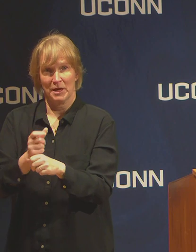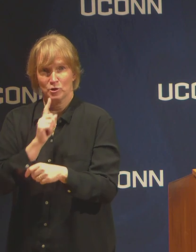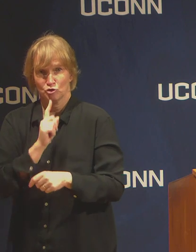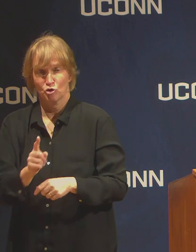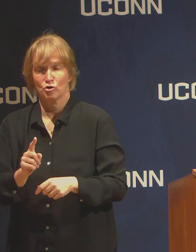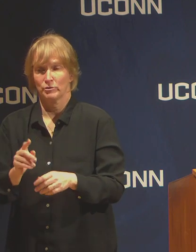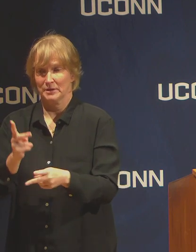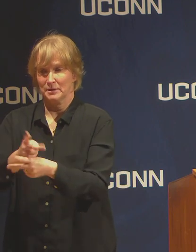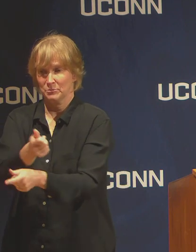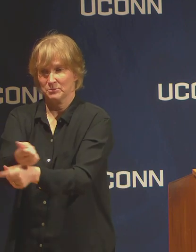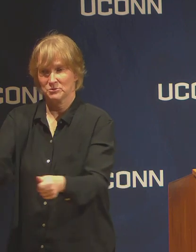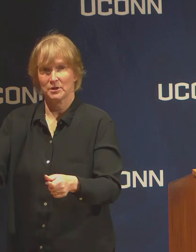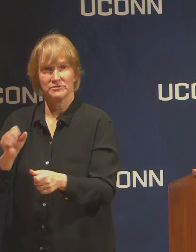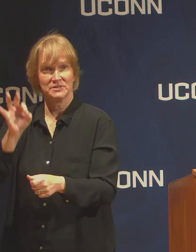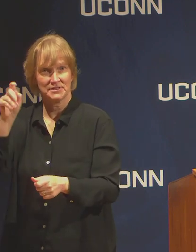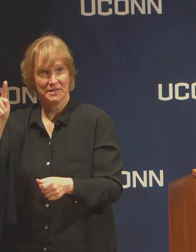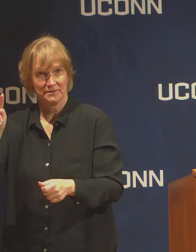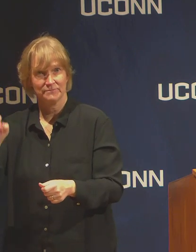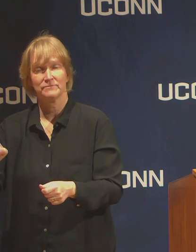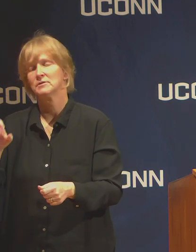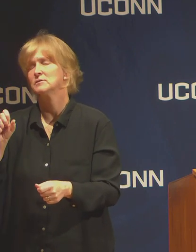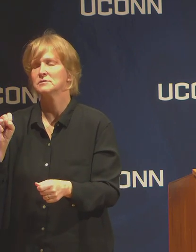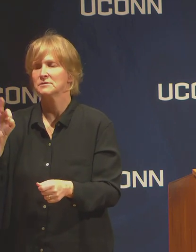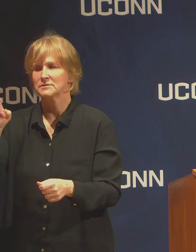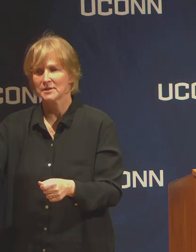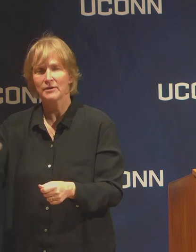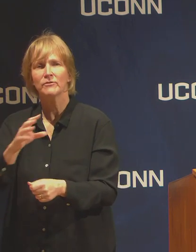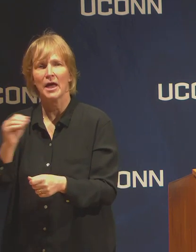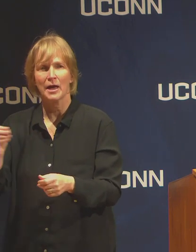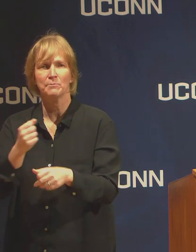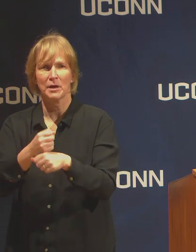our job sites and maintaining continuity.